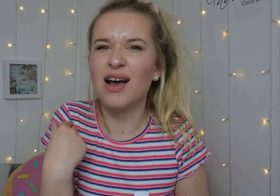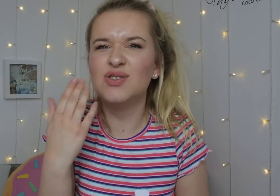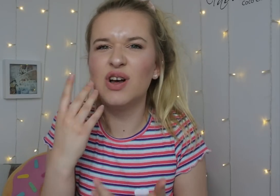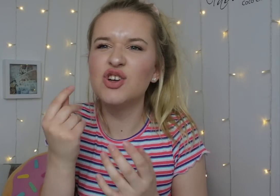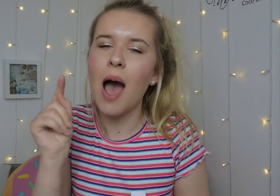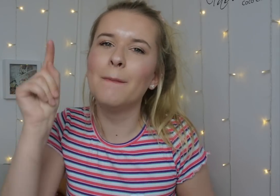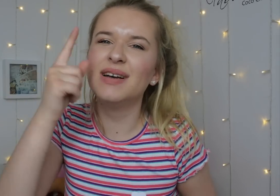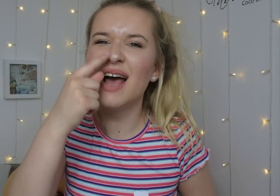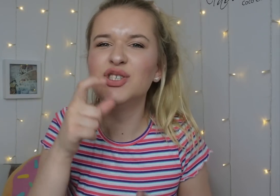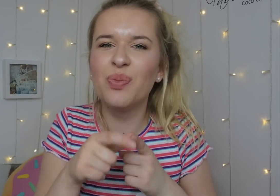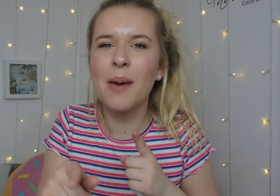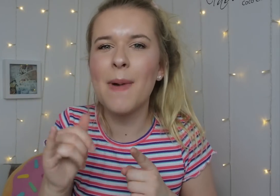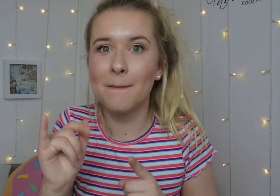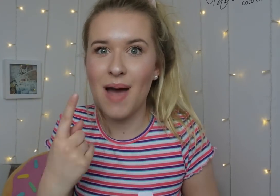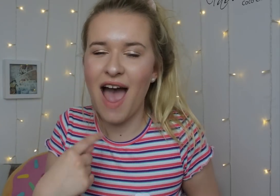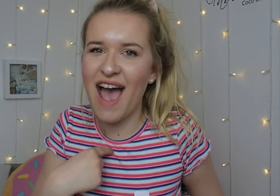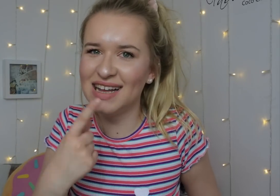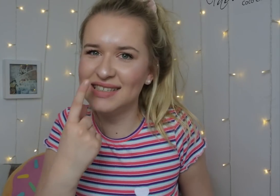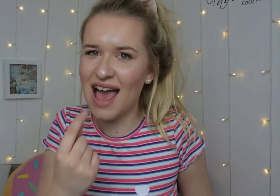maybe some of you can do that, but I can do it too.